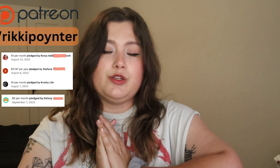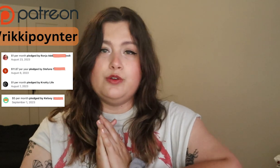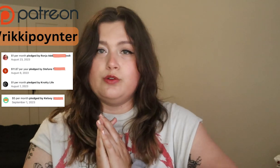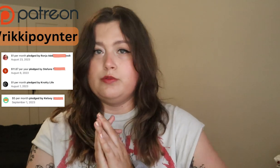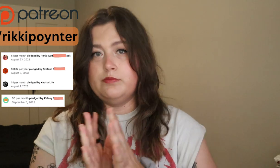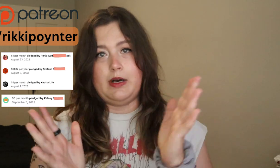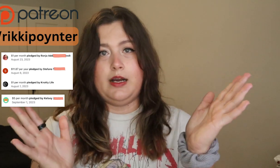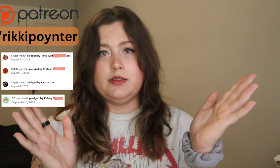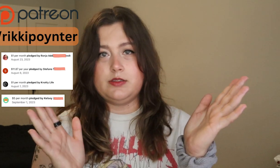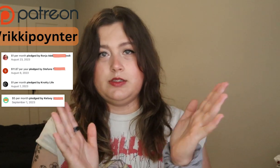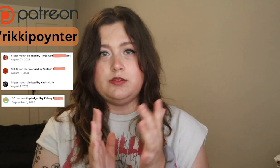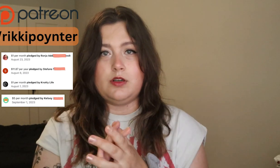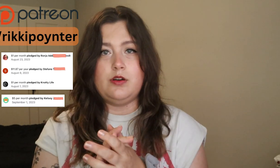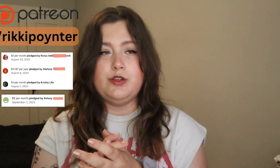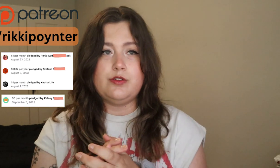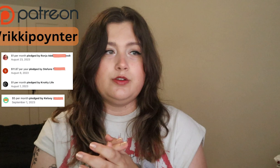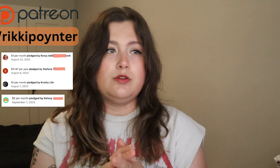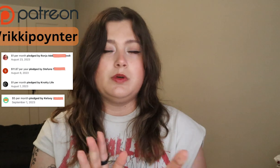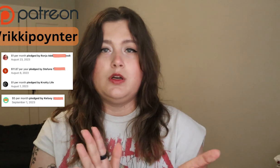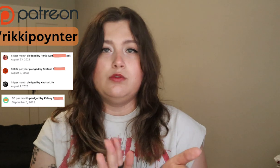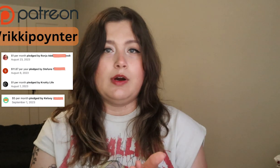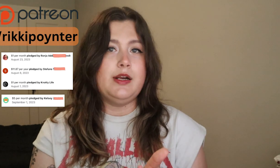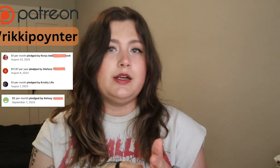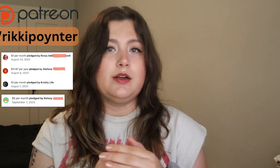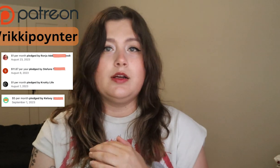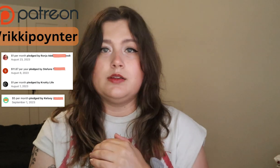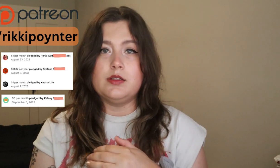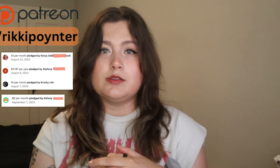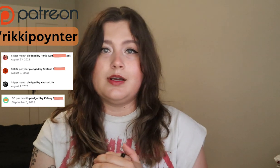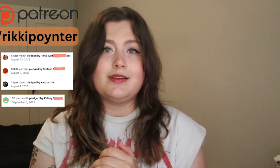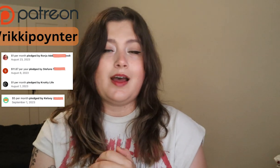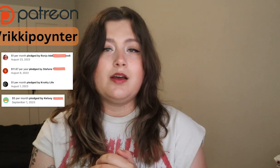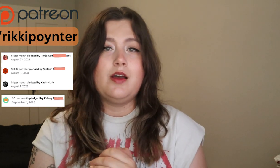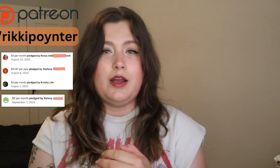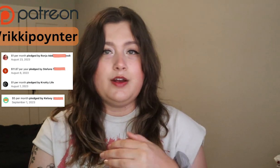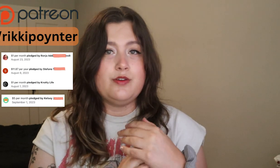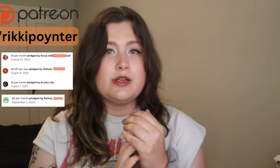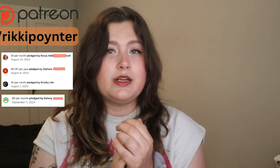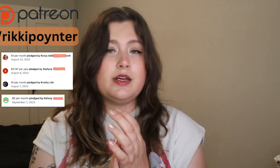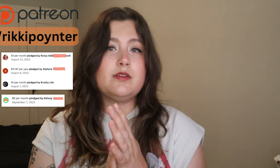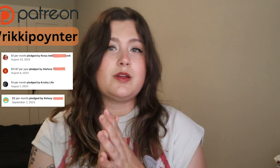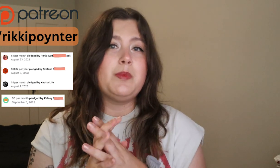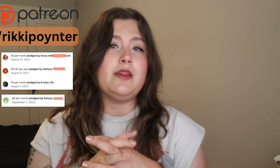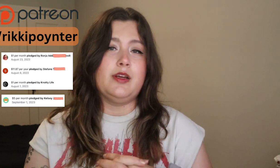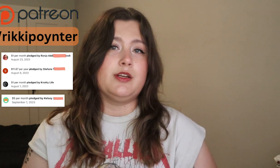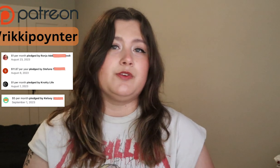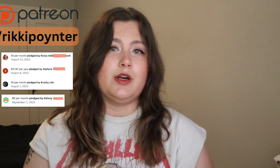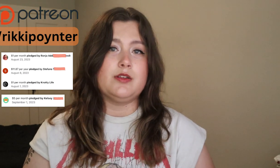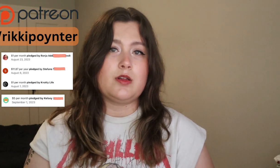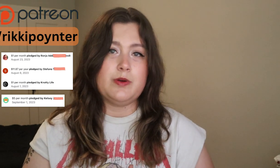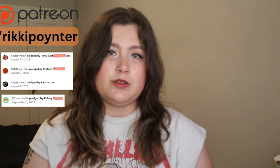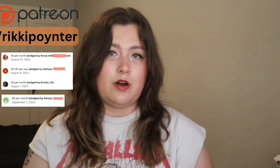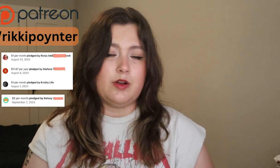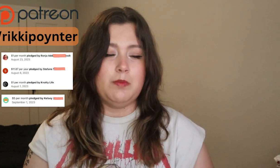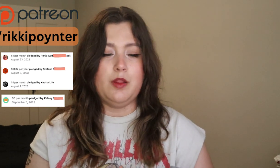to behind the scenes on YouTube, writing, things like that. And you can get so many things for as low as a dollar a month.